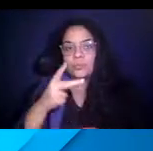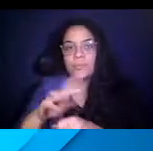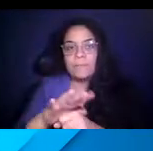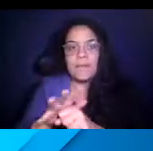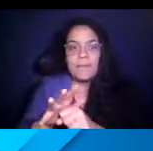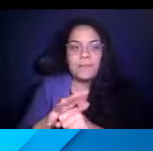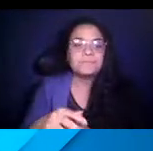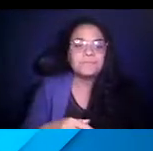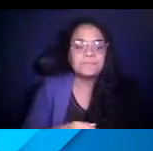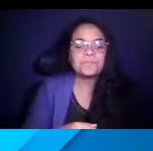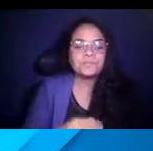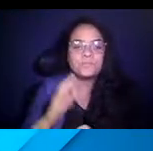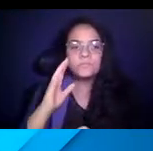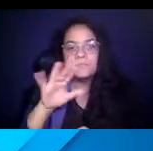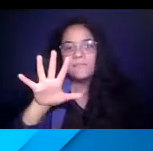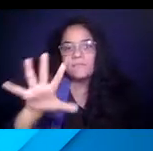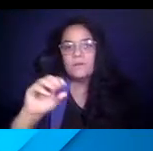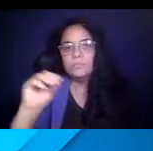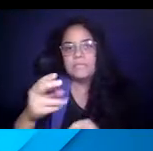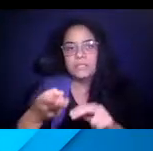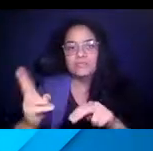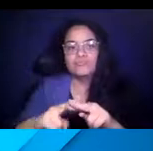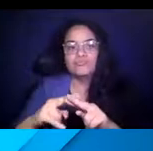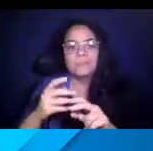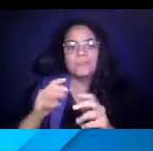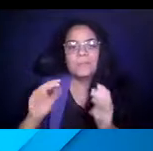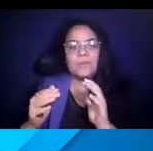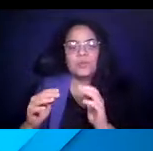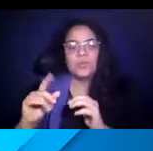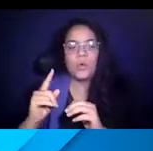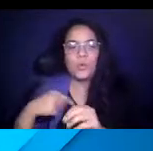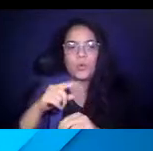14:54:36 It's about a 5% increase from where we were in June of last year.